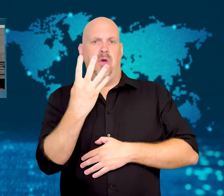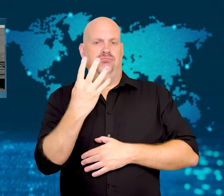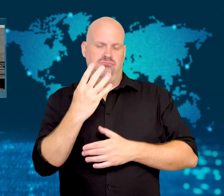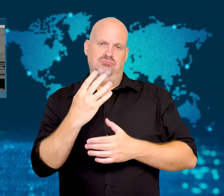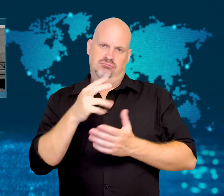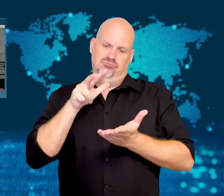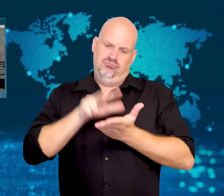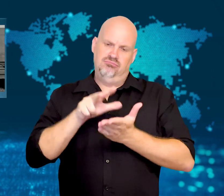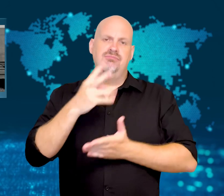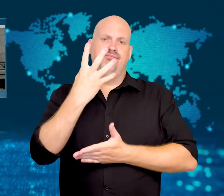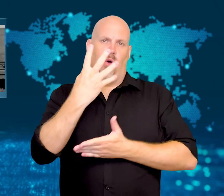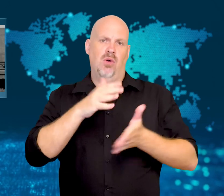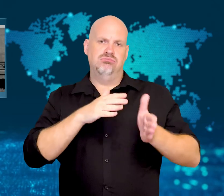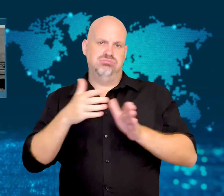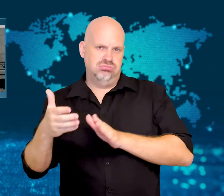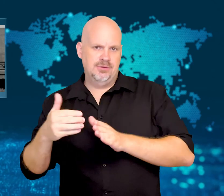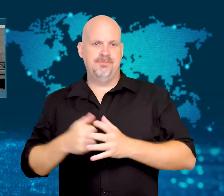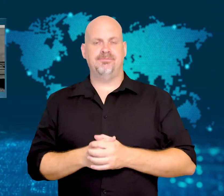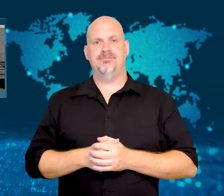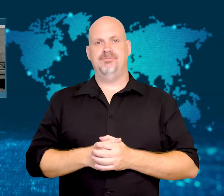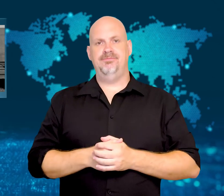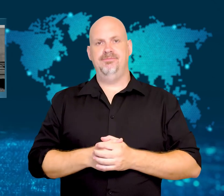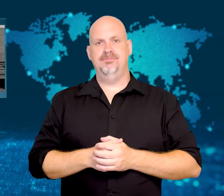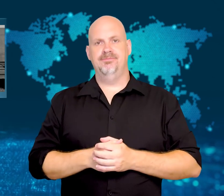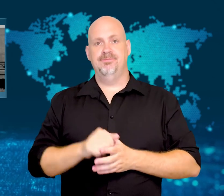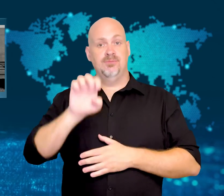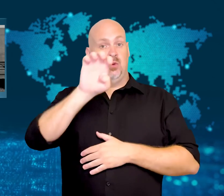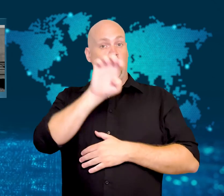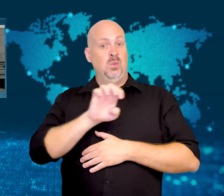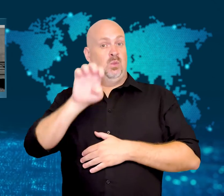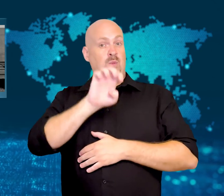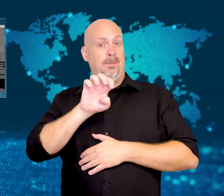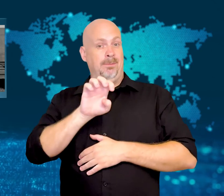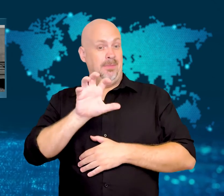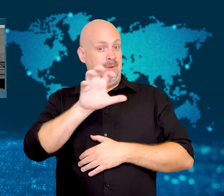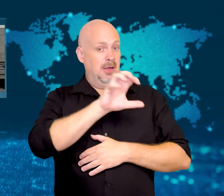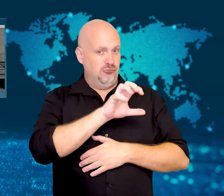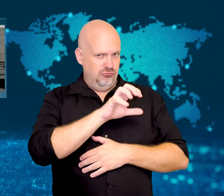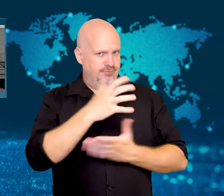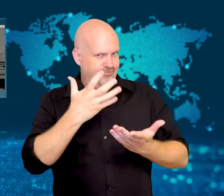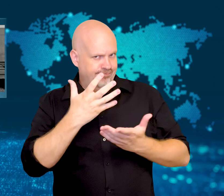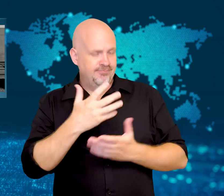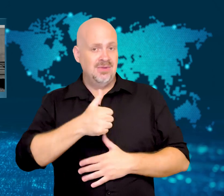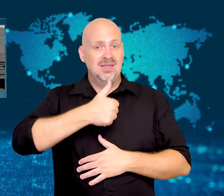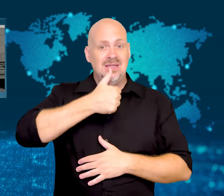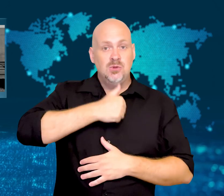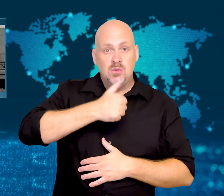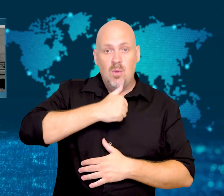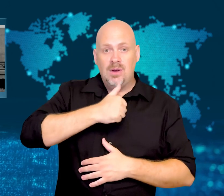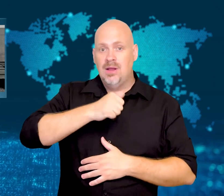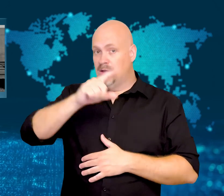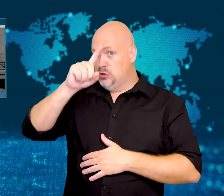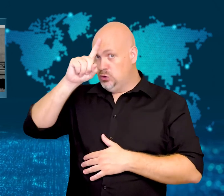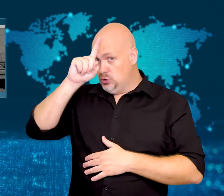European countries including Estonia, Germany, and France,